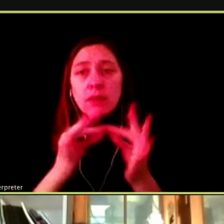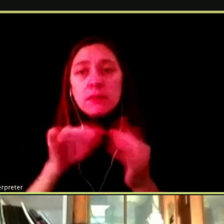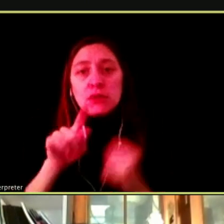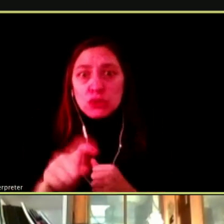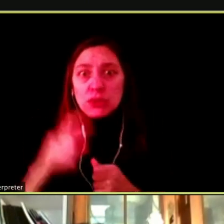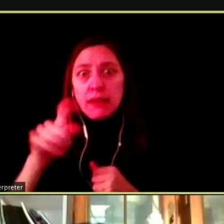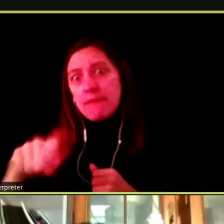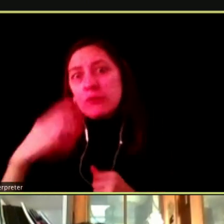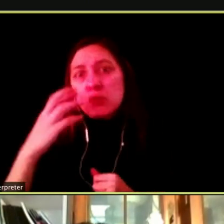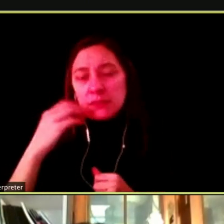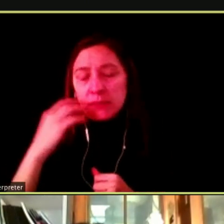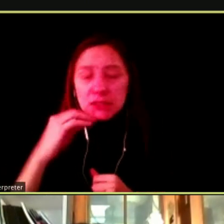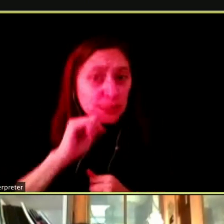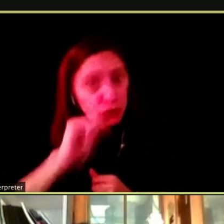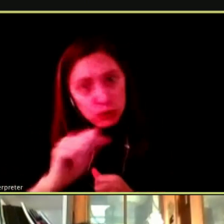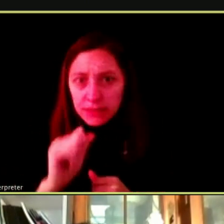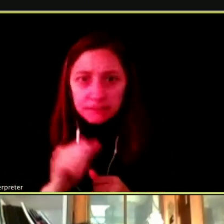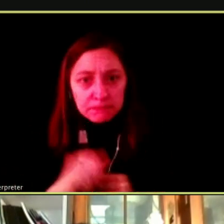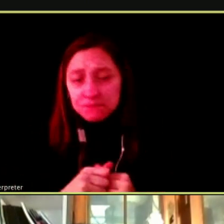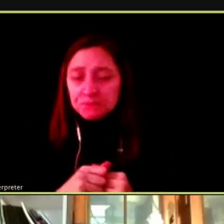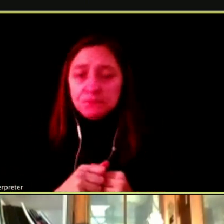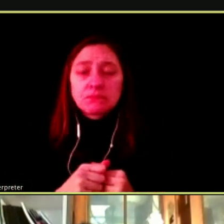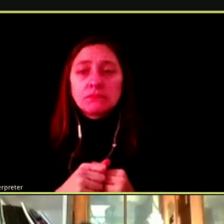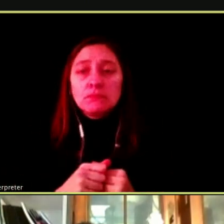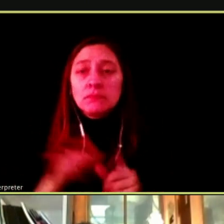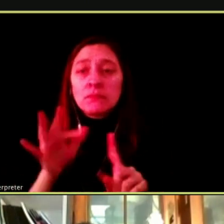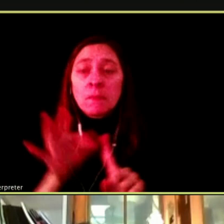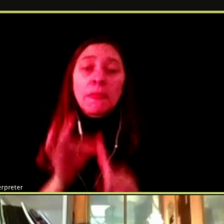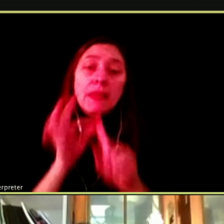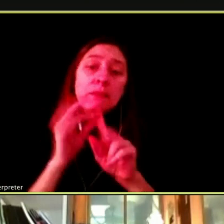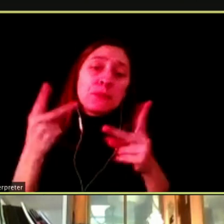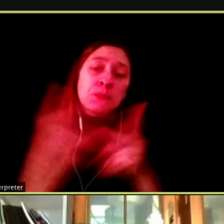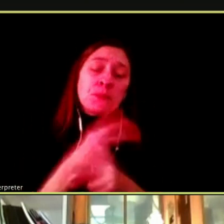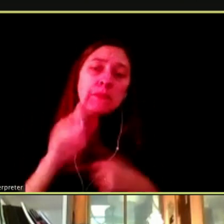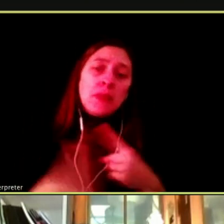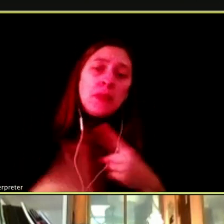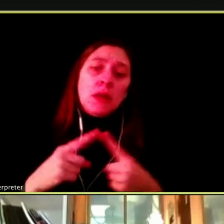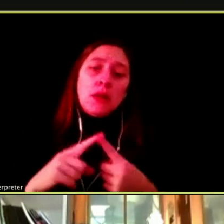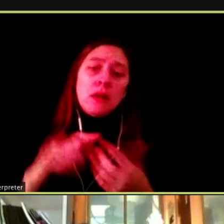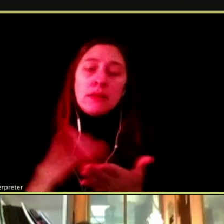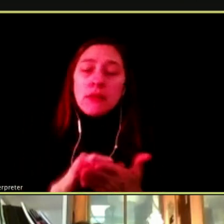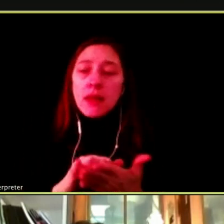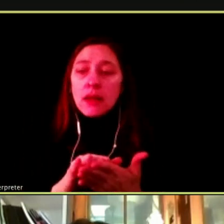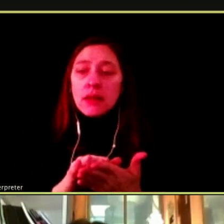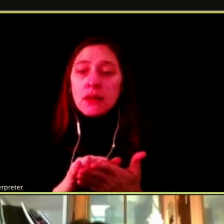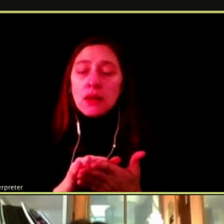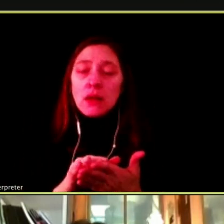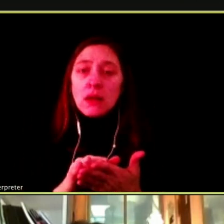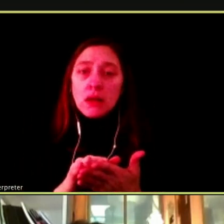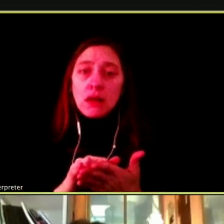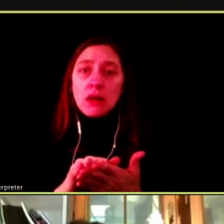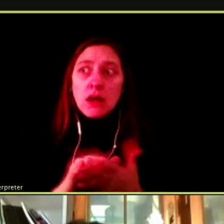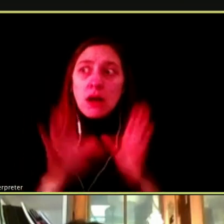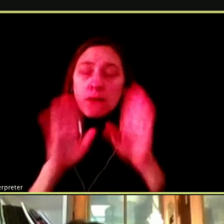AND IT IS ESPECIALLY WORSE THE FACT THEY ARE TARGETING THE COMMUNITY SIMPLY BECAUSE OF